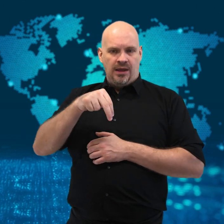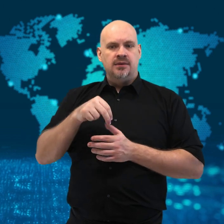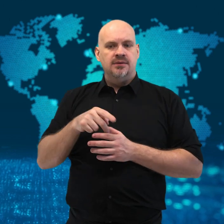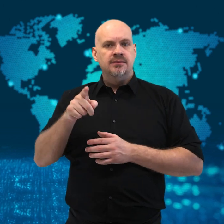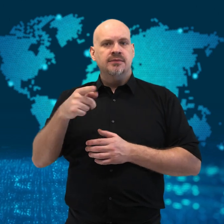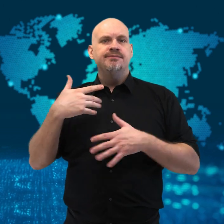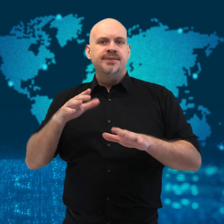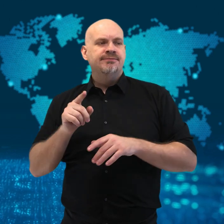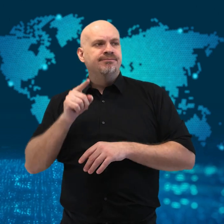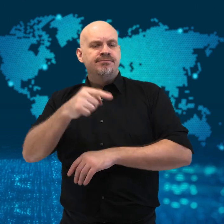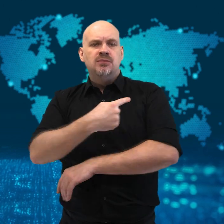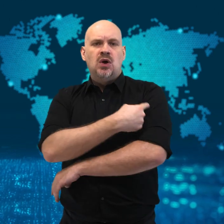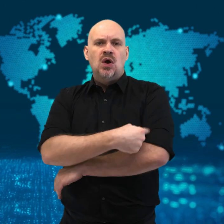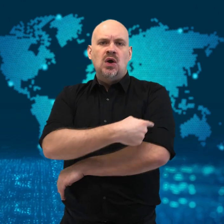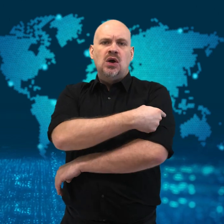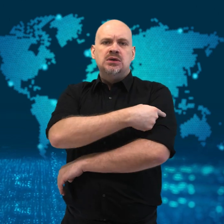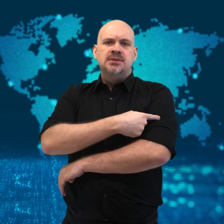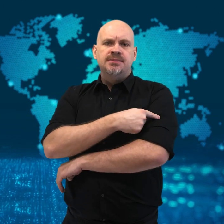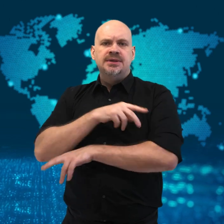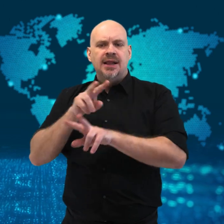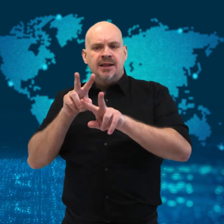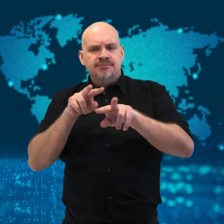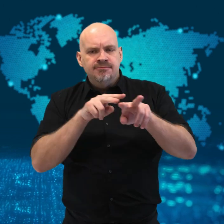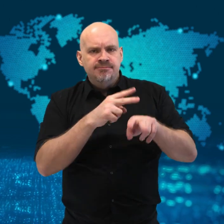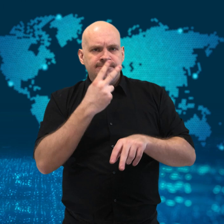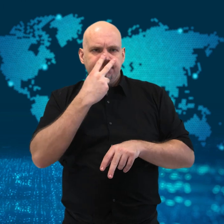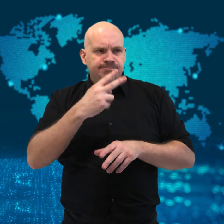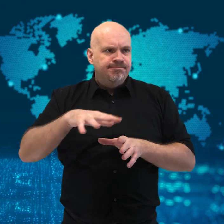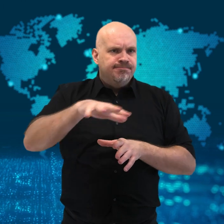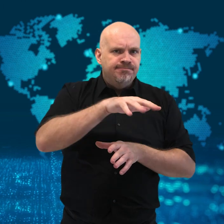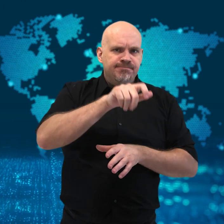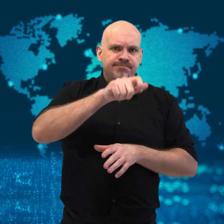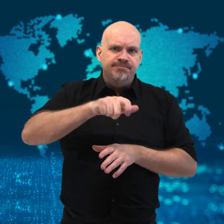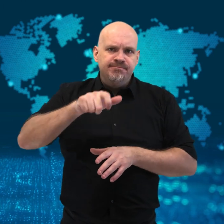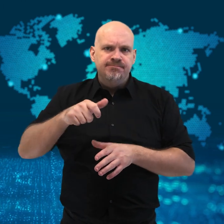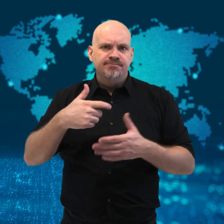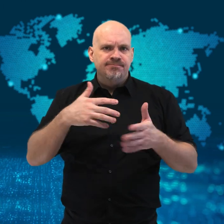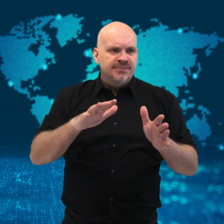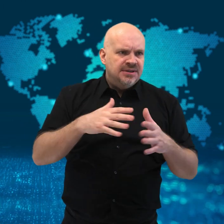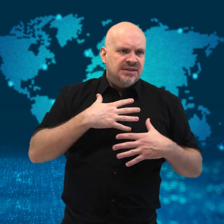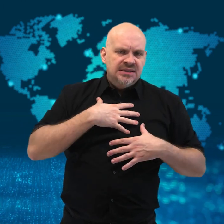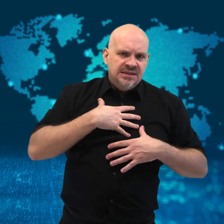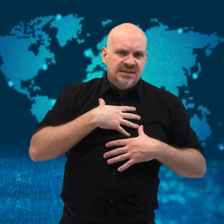Taiwan’s President, Tsai Ing-wen,